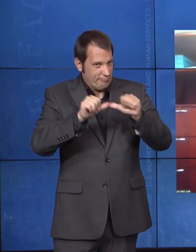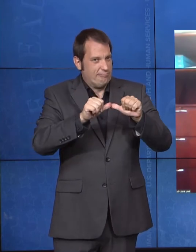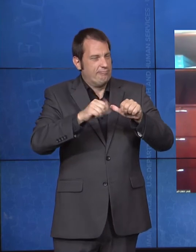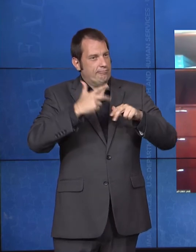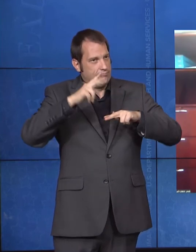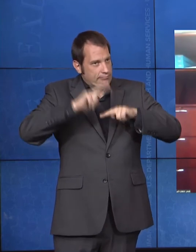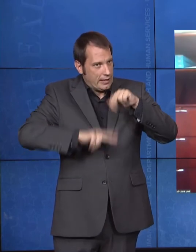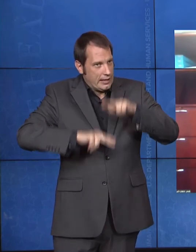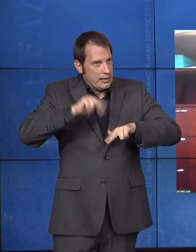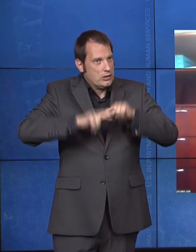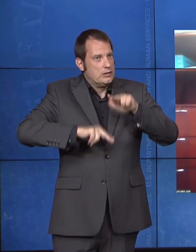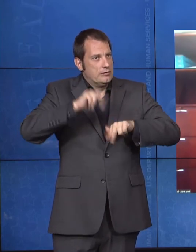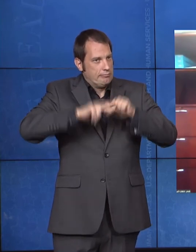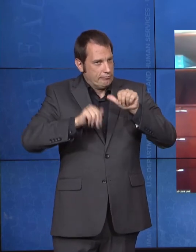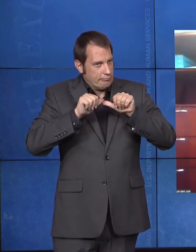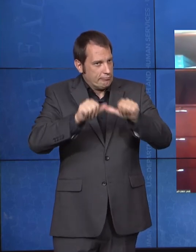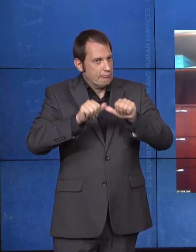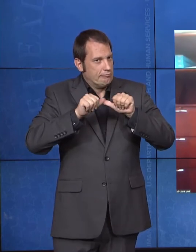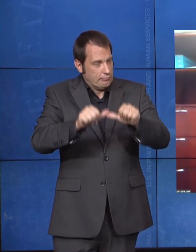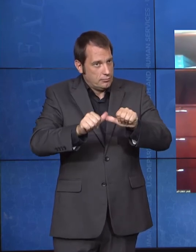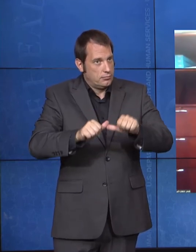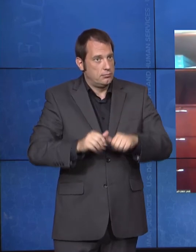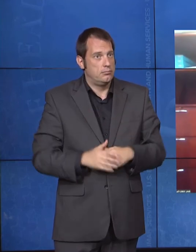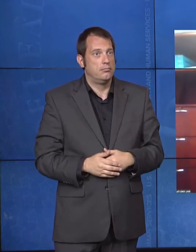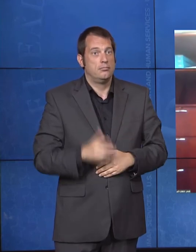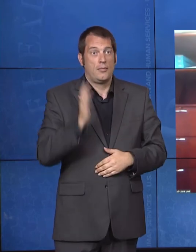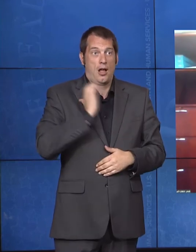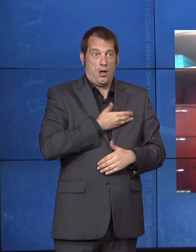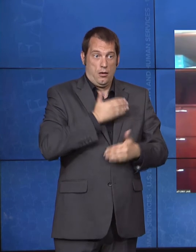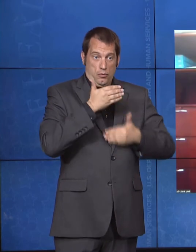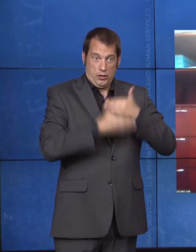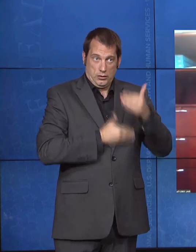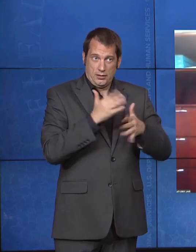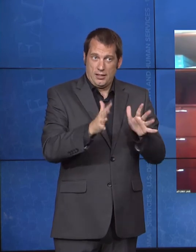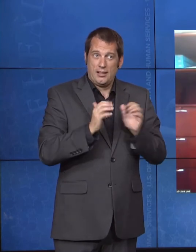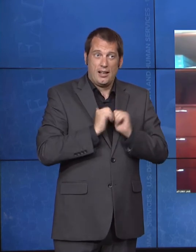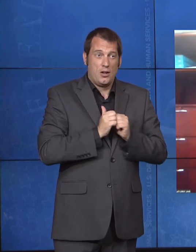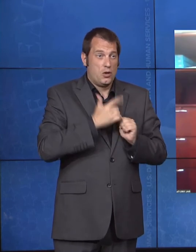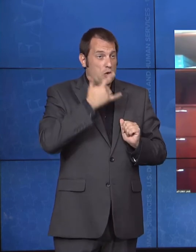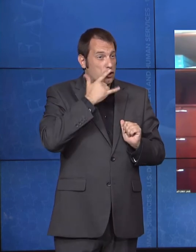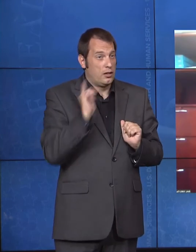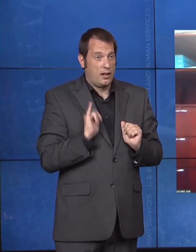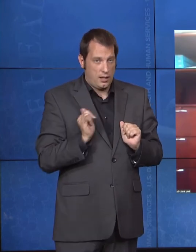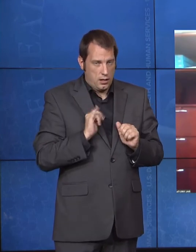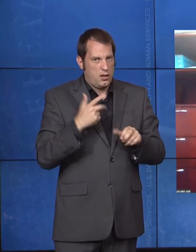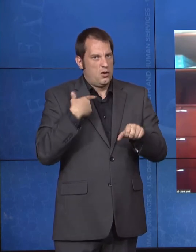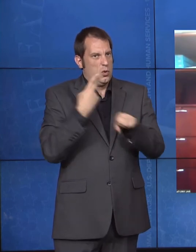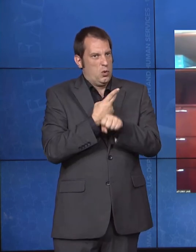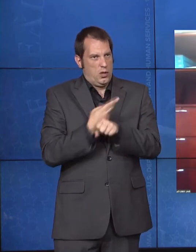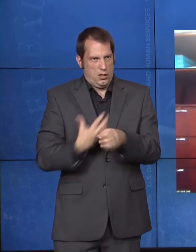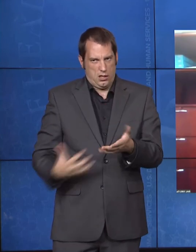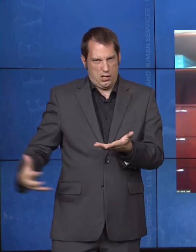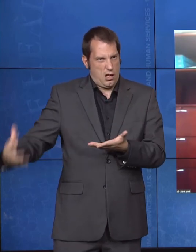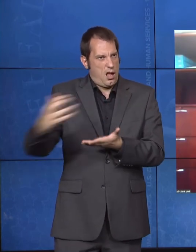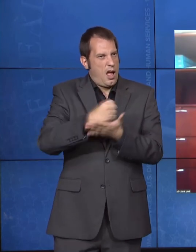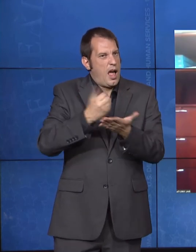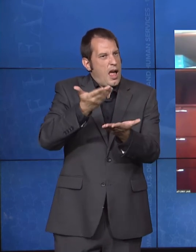our progress by fully unleashing the potential of using evidence and data to make, you know,